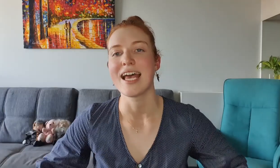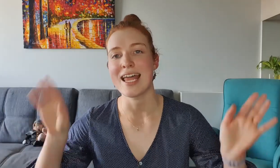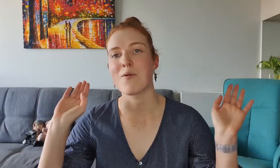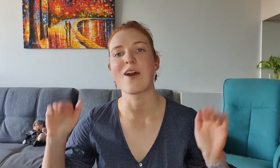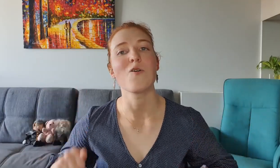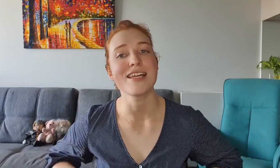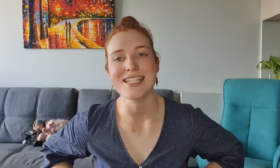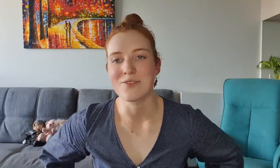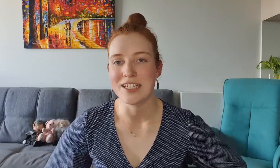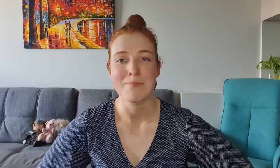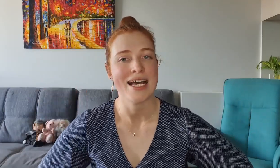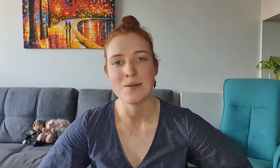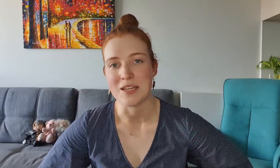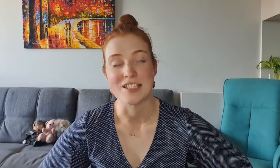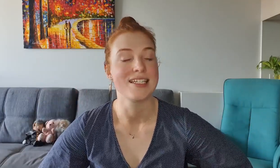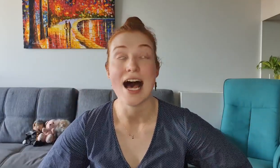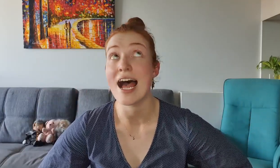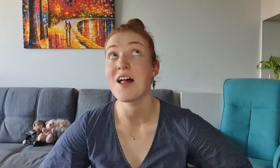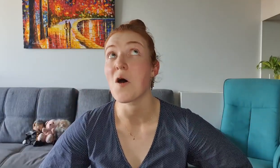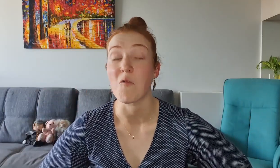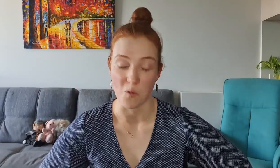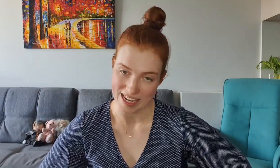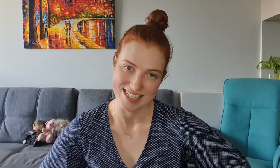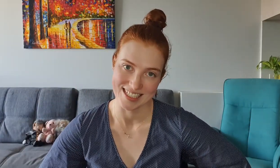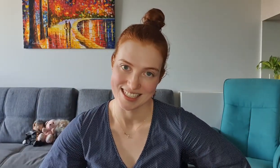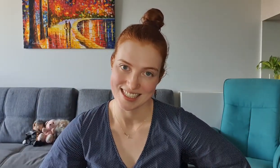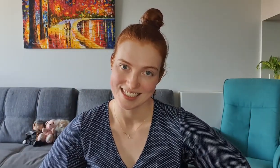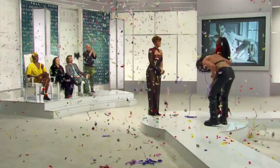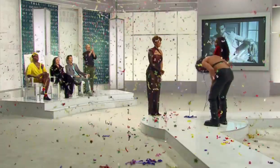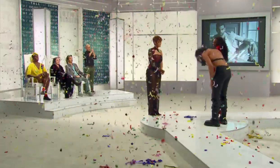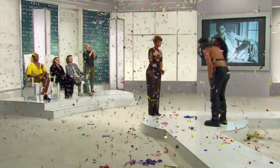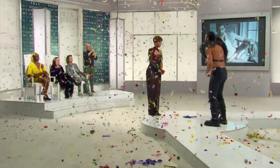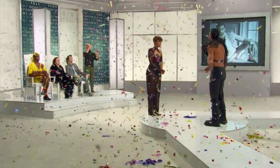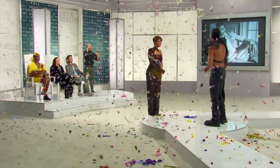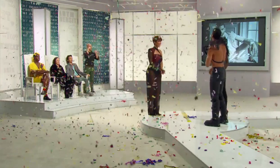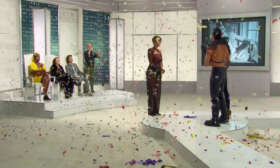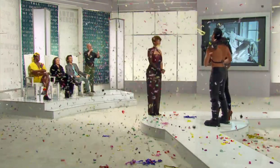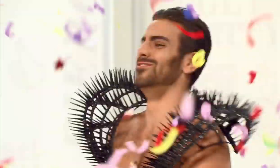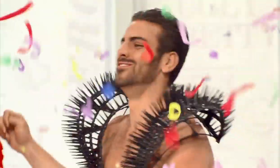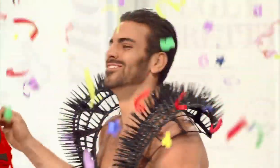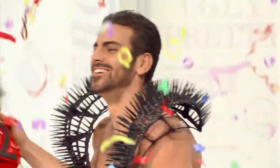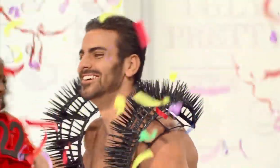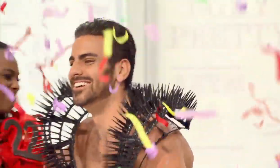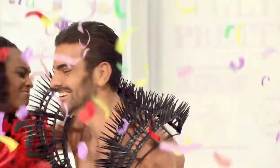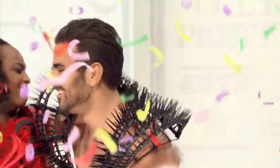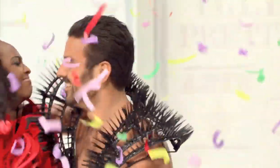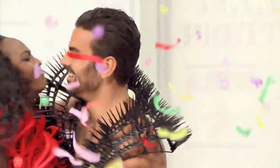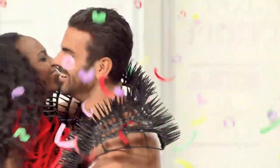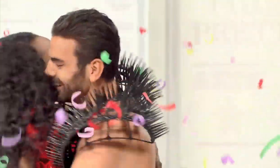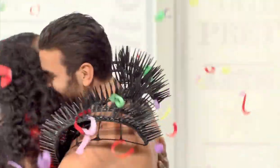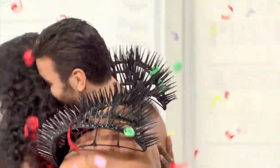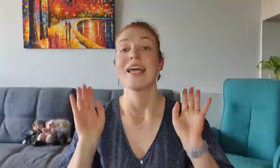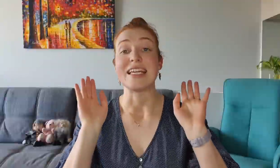Anyway all that doesn't really matter because Nyle wins Nyle, you are America's Next Top Model!